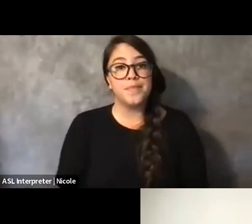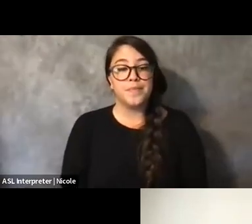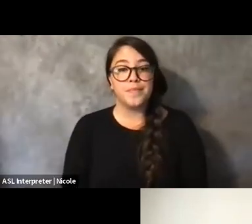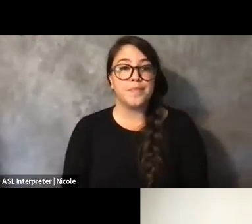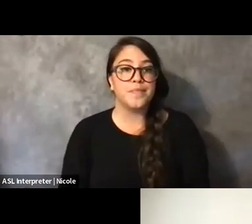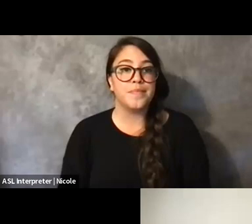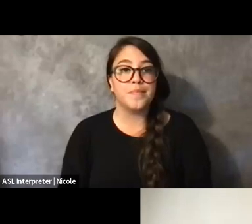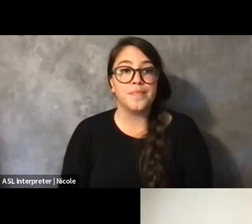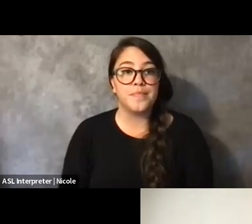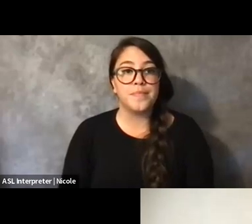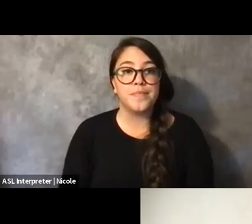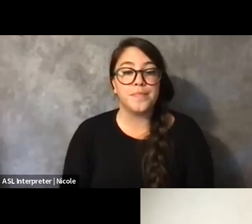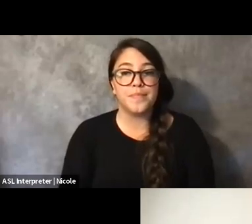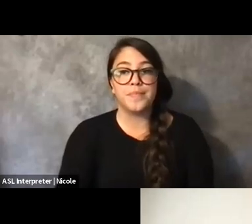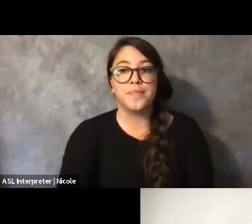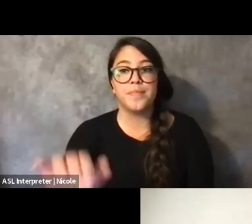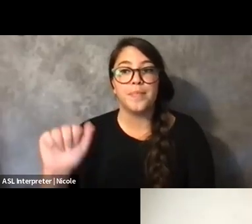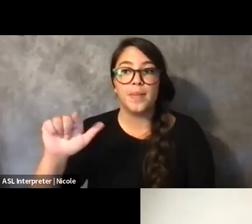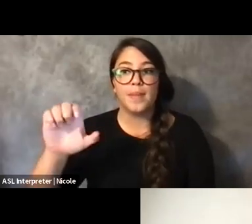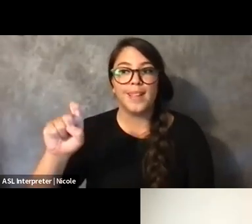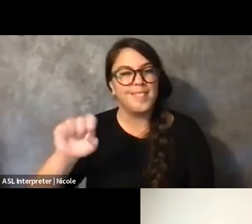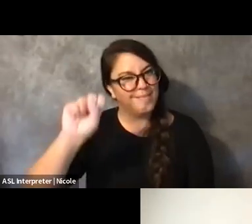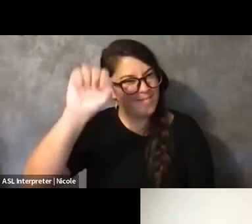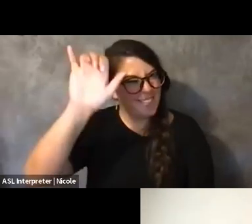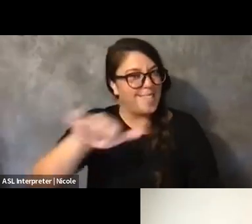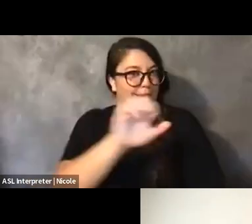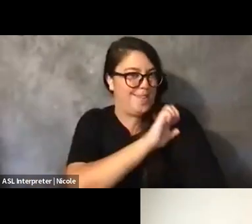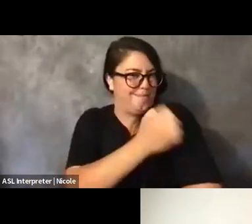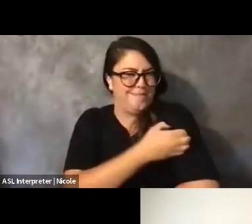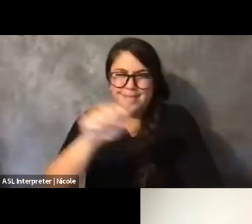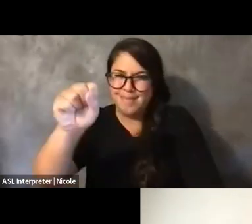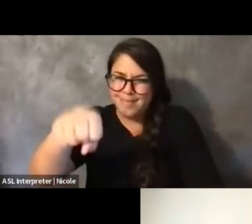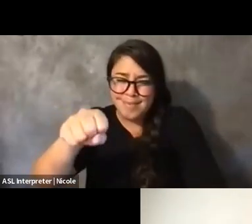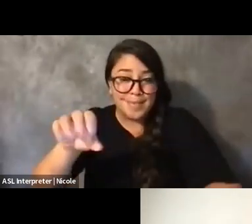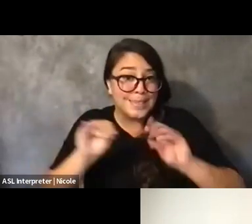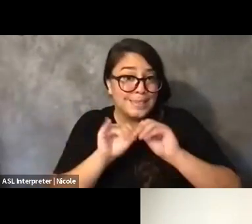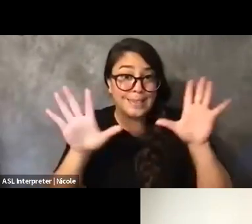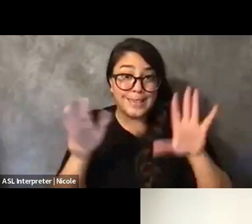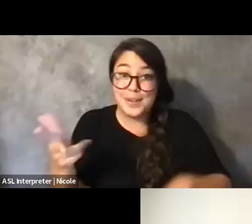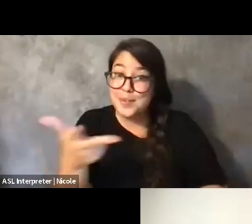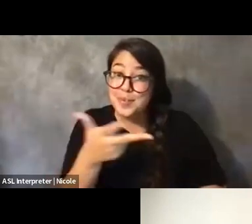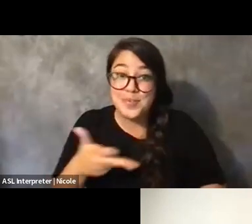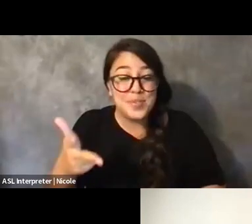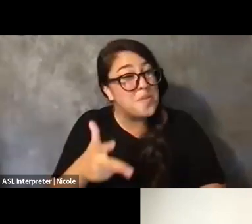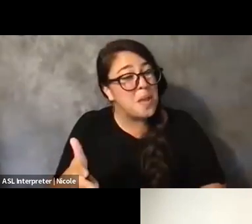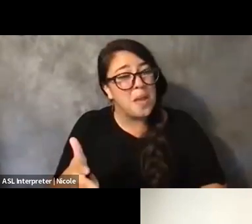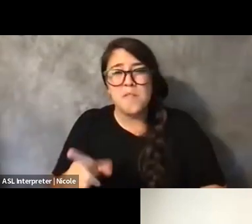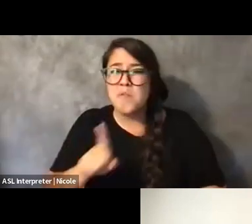Yes, I love that scrappy energy. And it's very clear the three of you have so much ingenuity and, like,